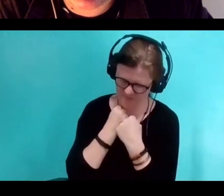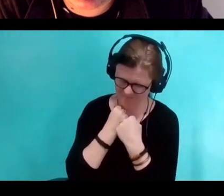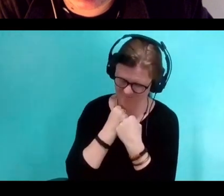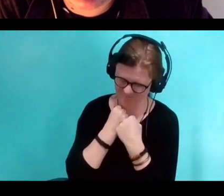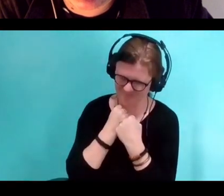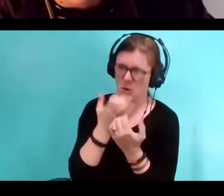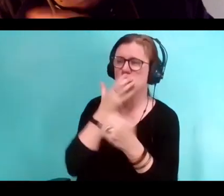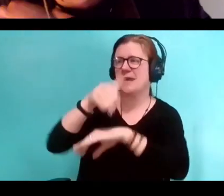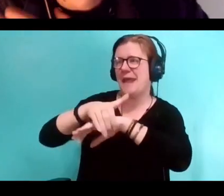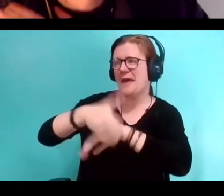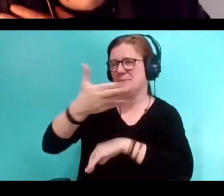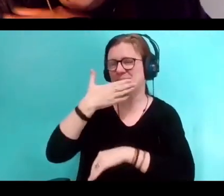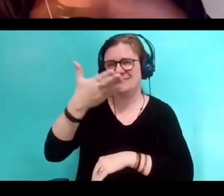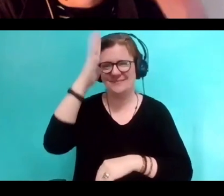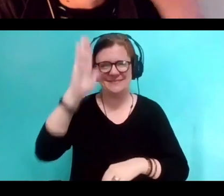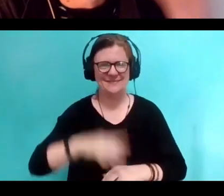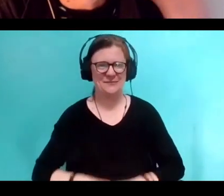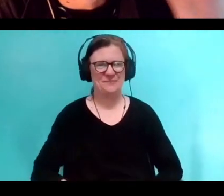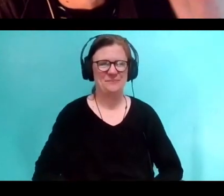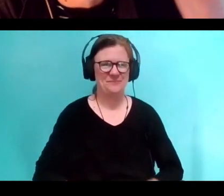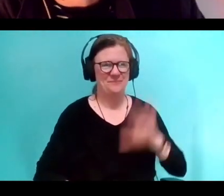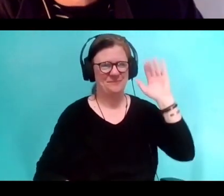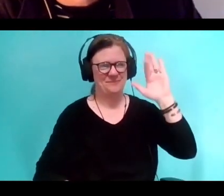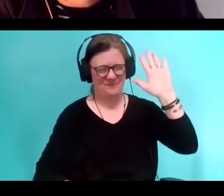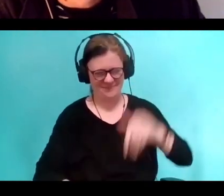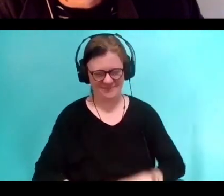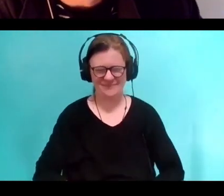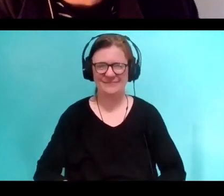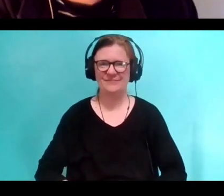Goodnight everyone, good afternoon. Bless you, good night, bye bye.